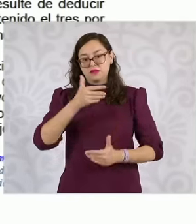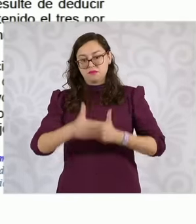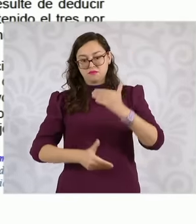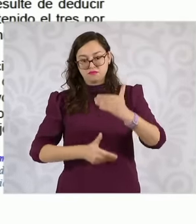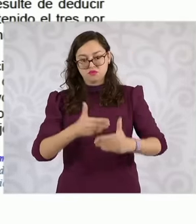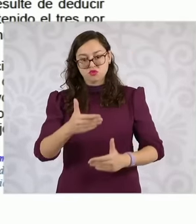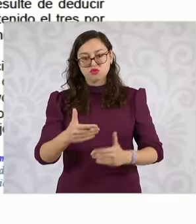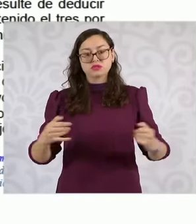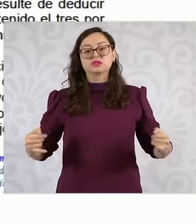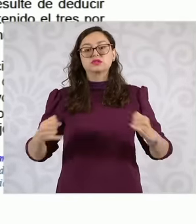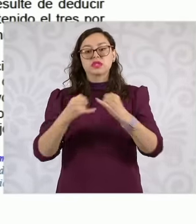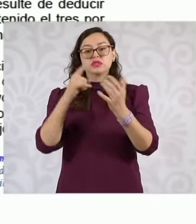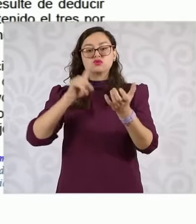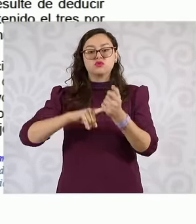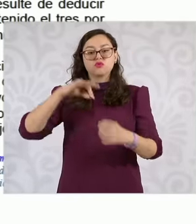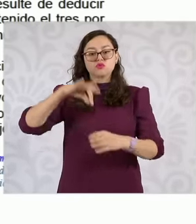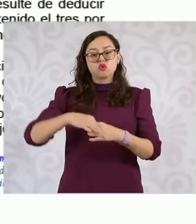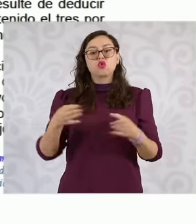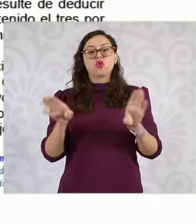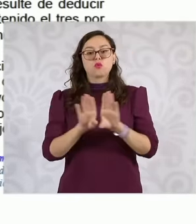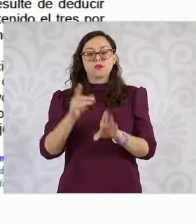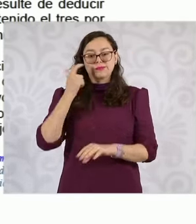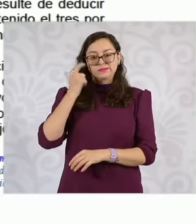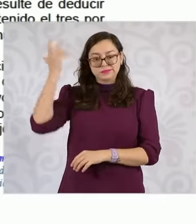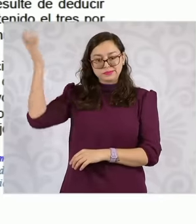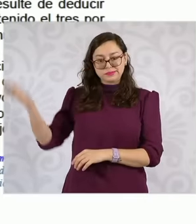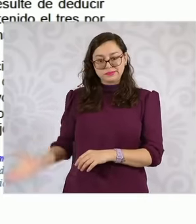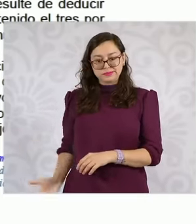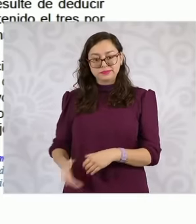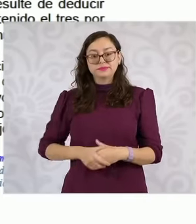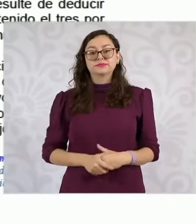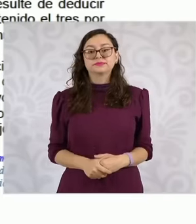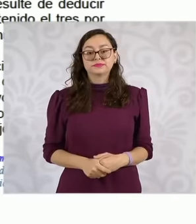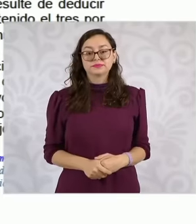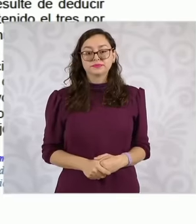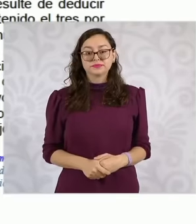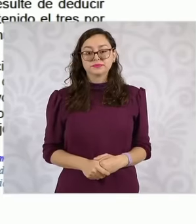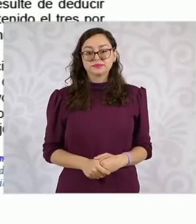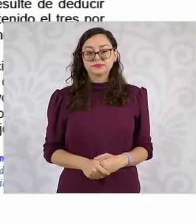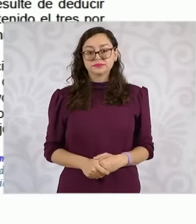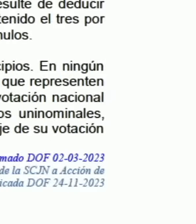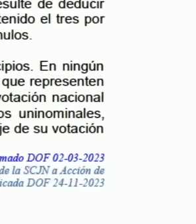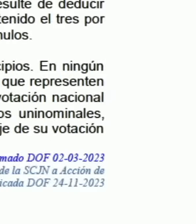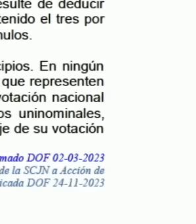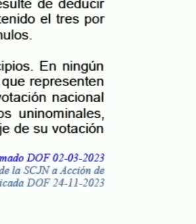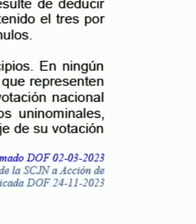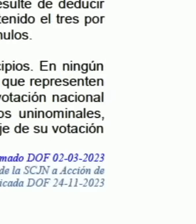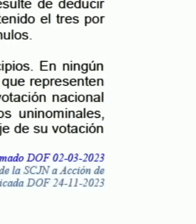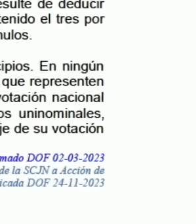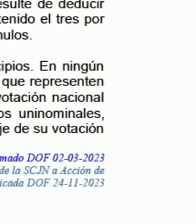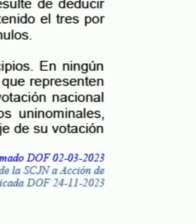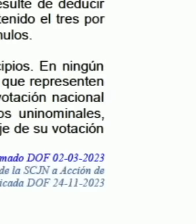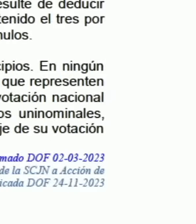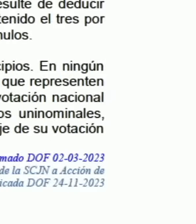electoral institutions and procedures states that 300 deputies are divided by majority, what is